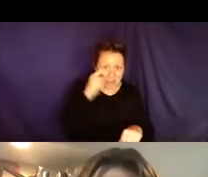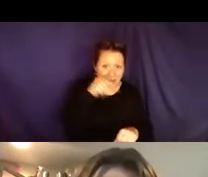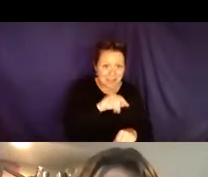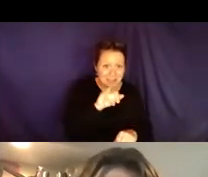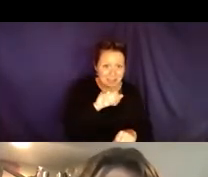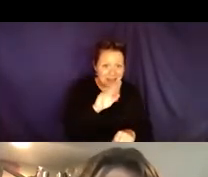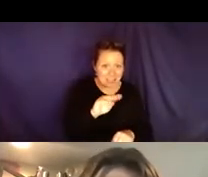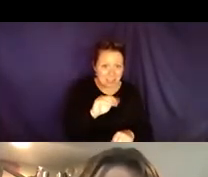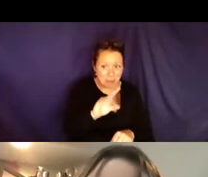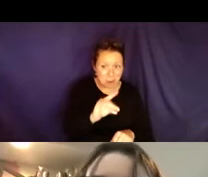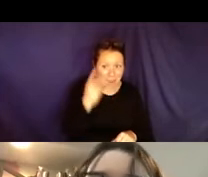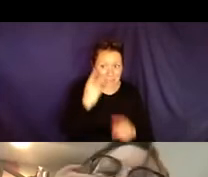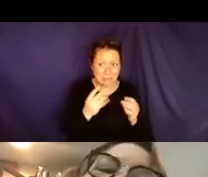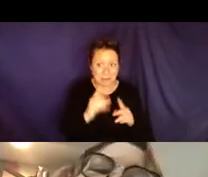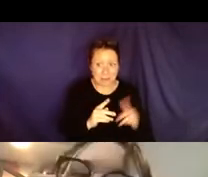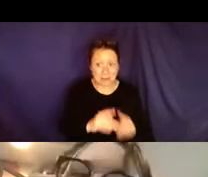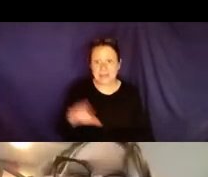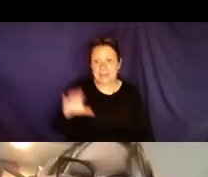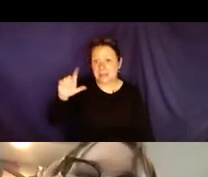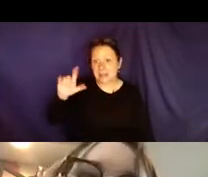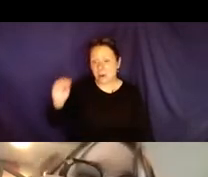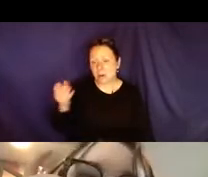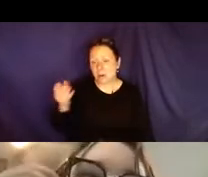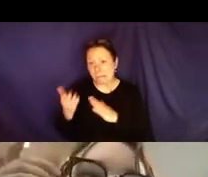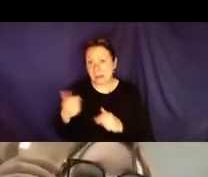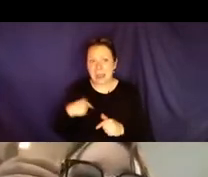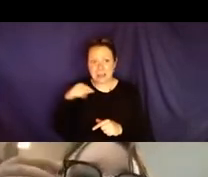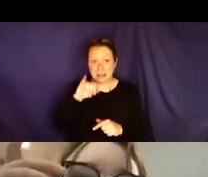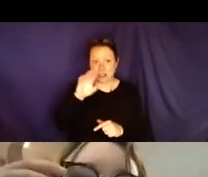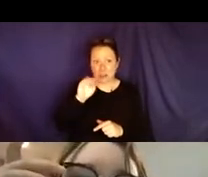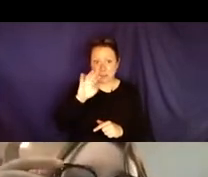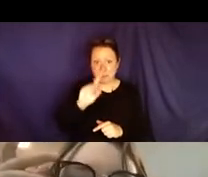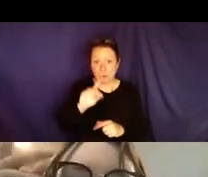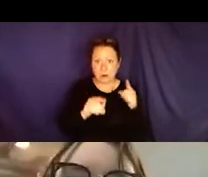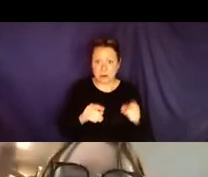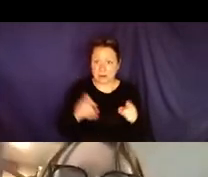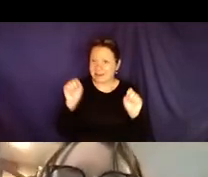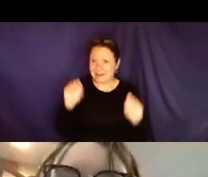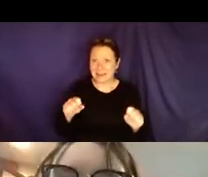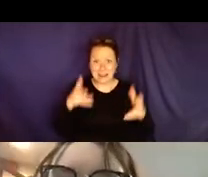Looking at time, what you say, folks? Should we give more time? I can see